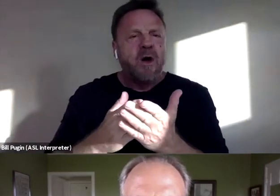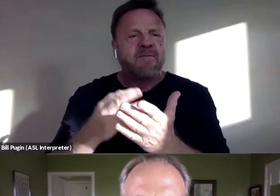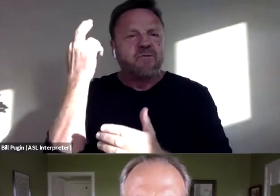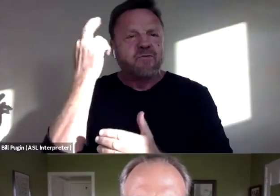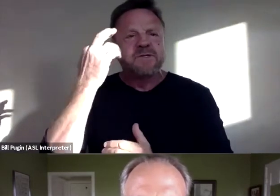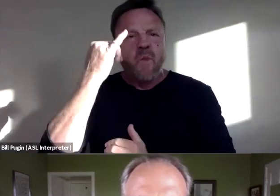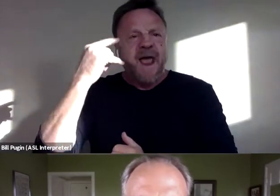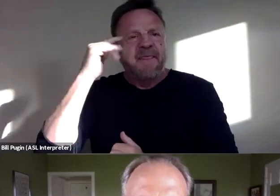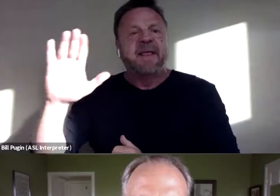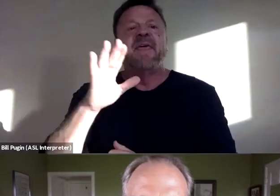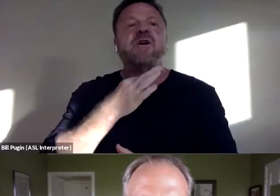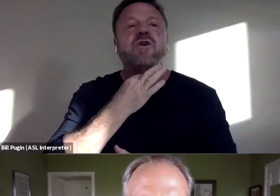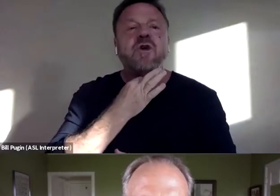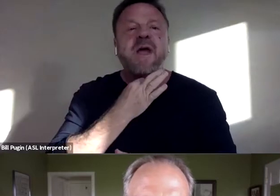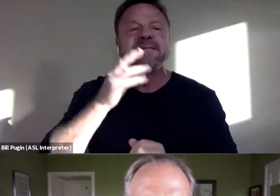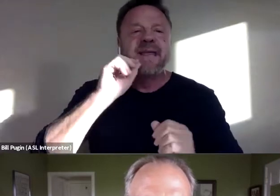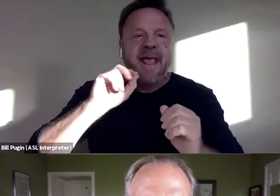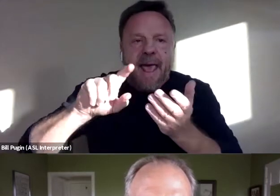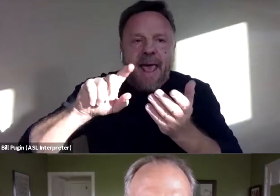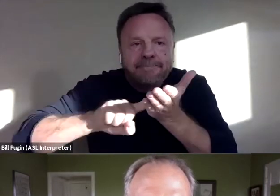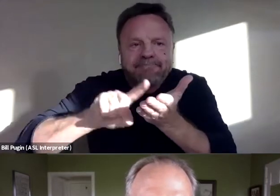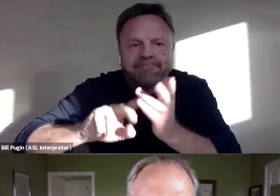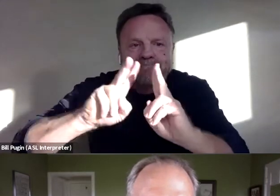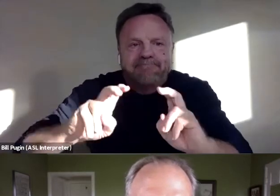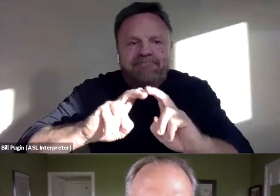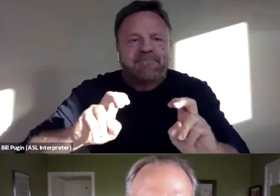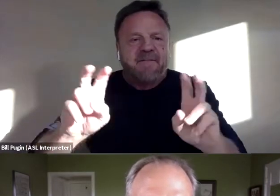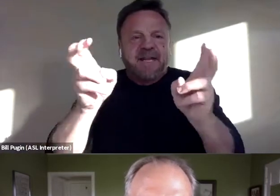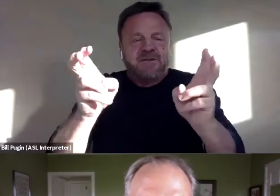and exploration of the issue was so profound and powerful